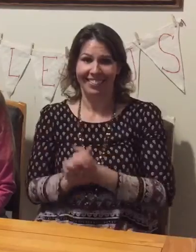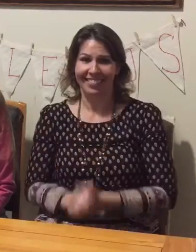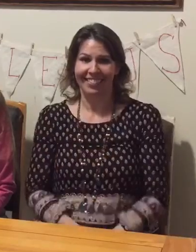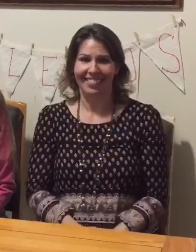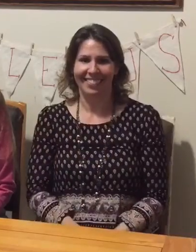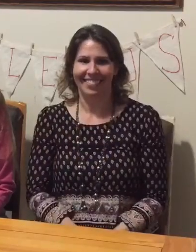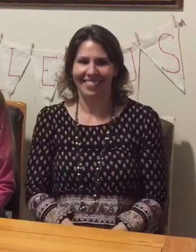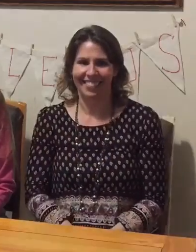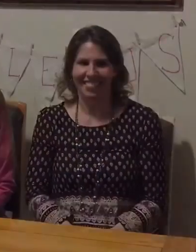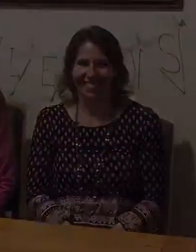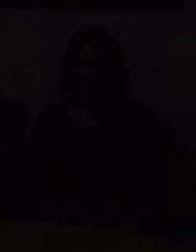thank you